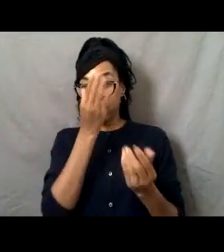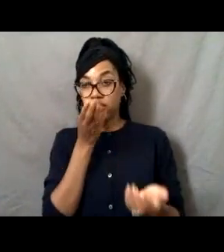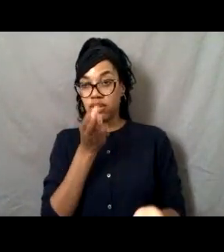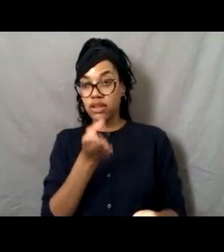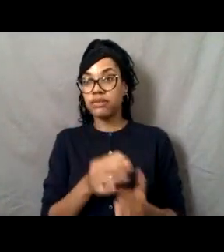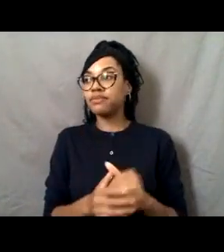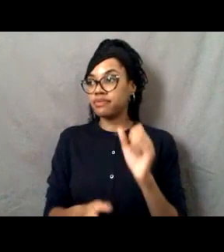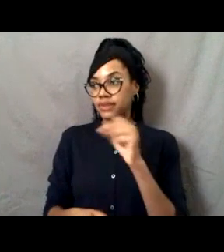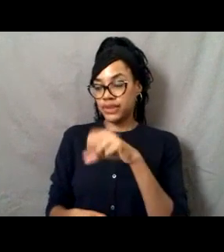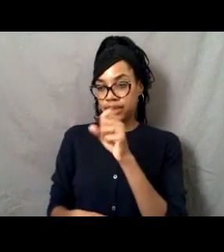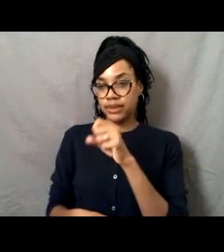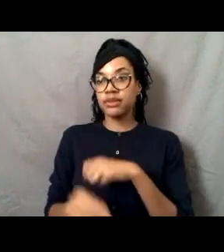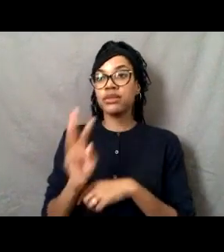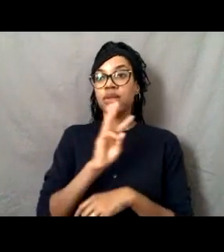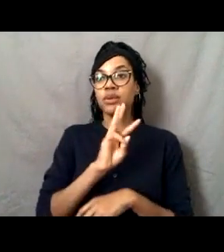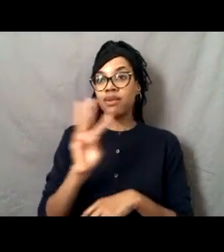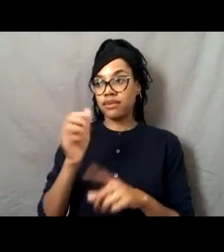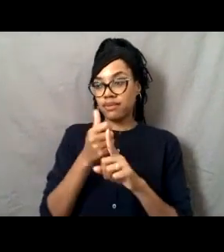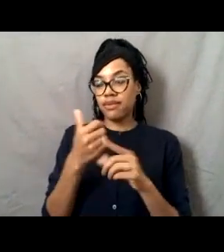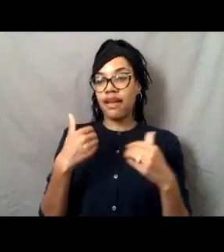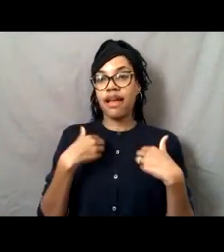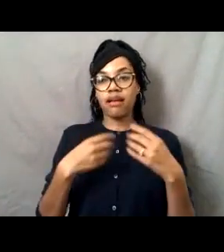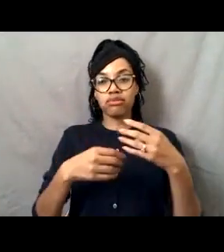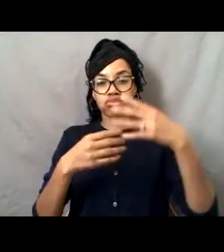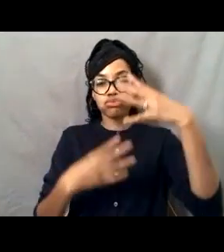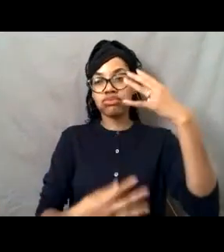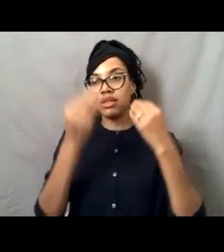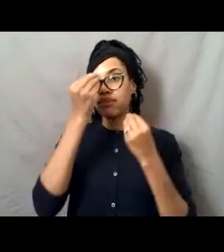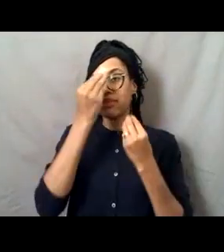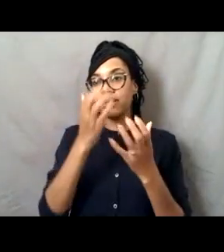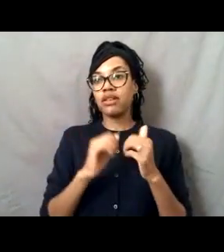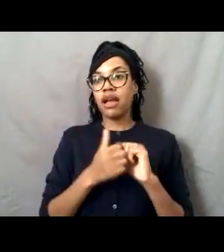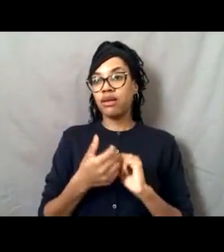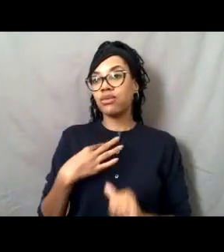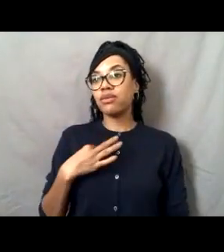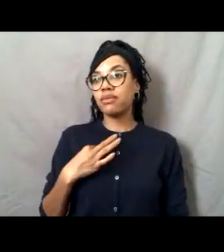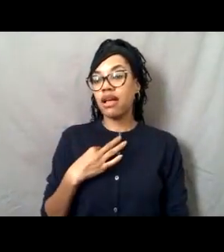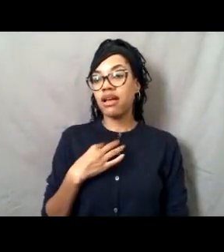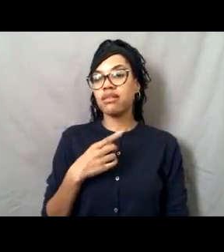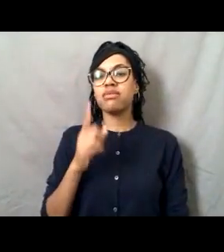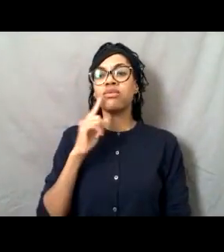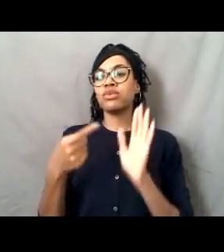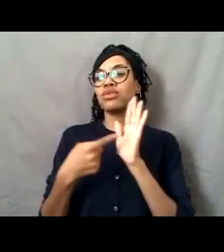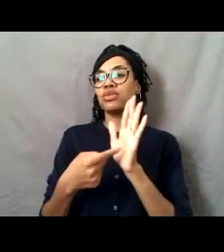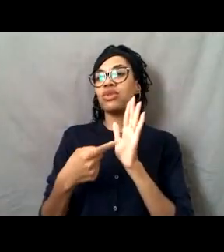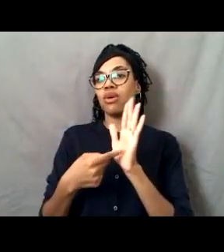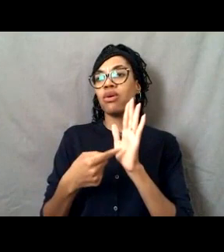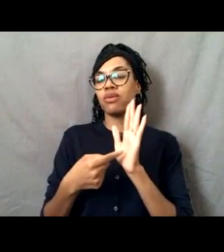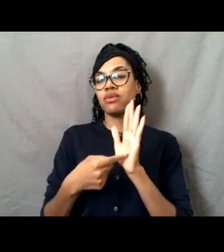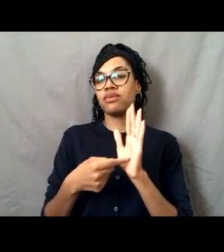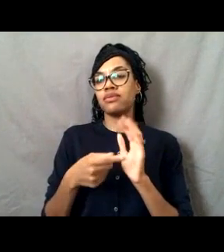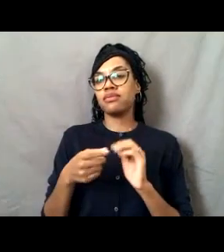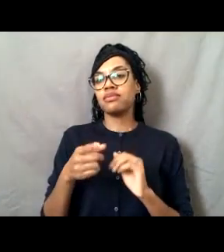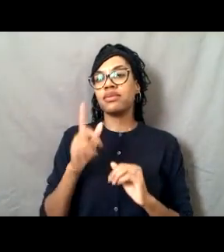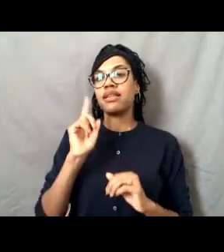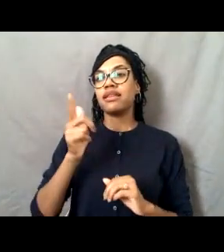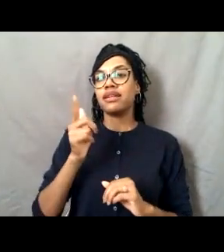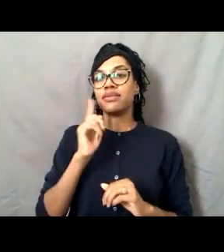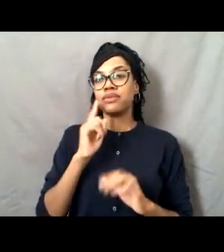The website does have all that information on it and I think I'm going to be sharing that link with you a little bit later in the presentation.